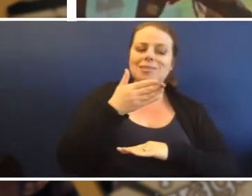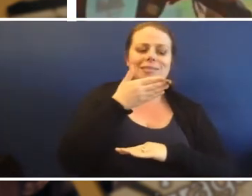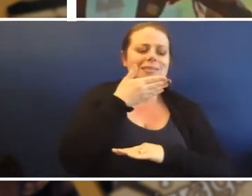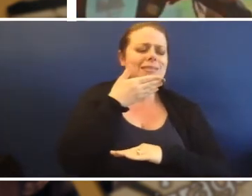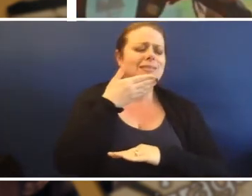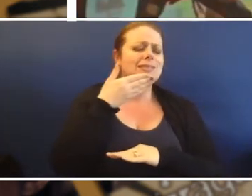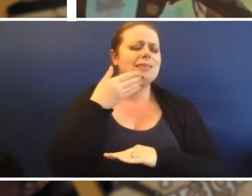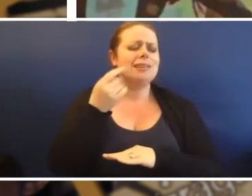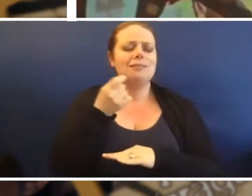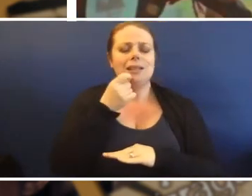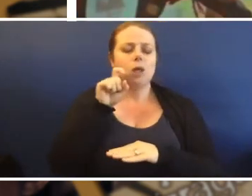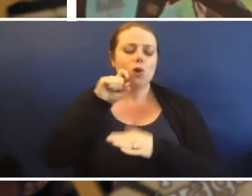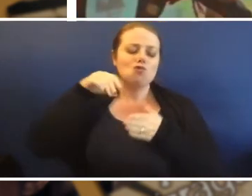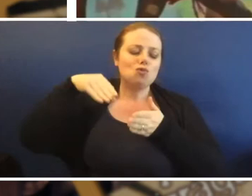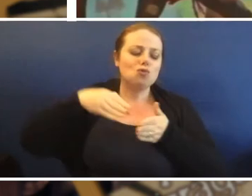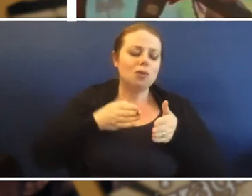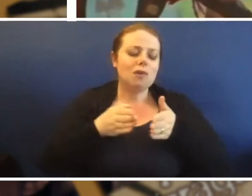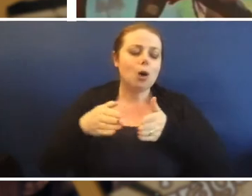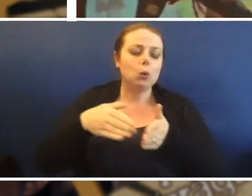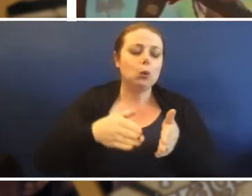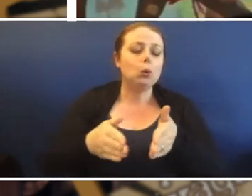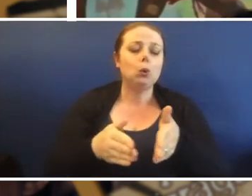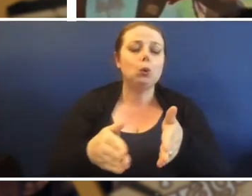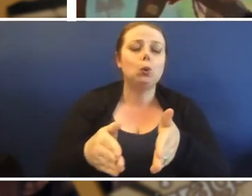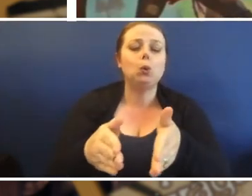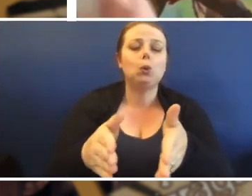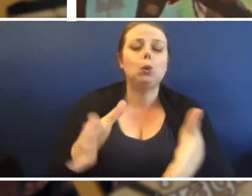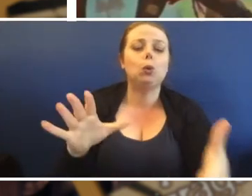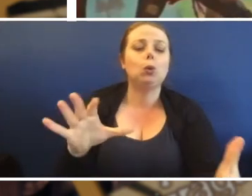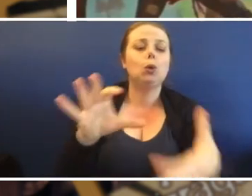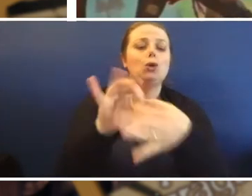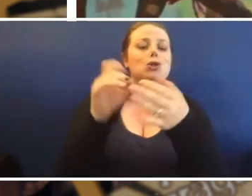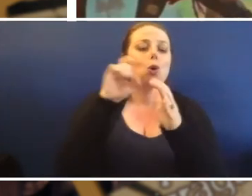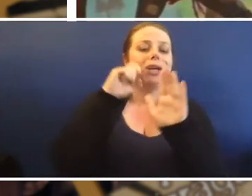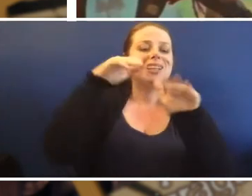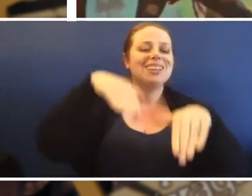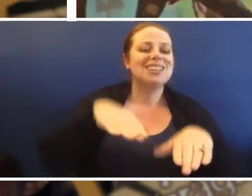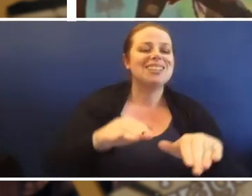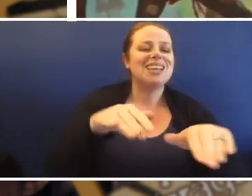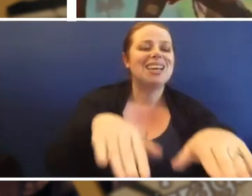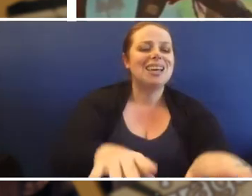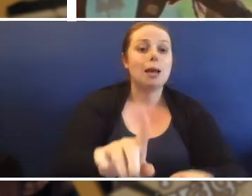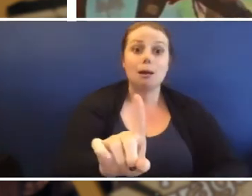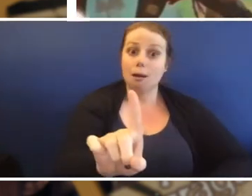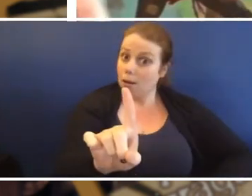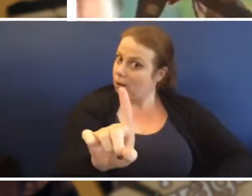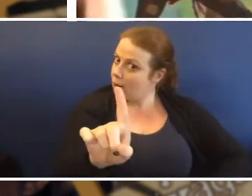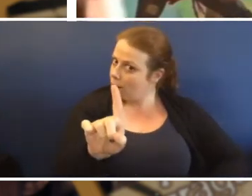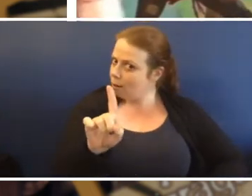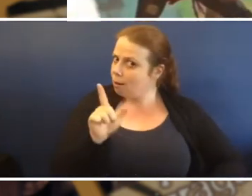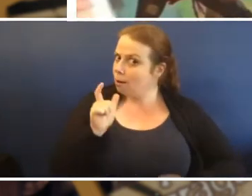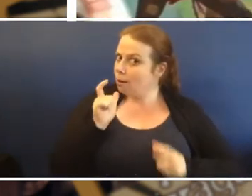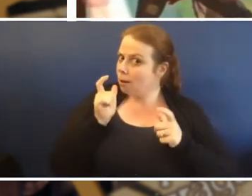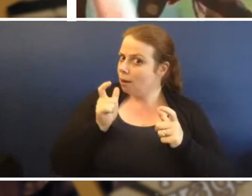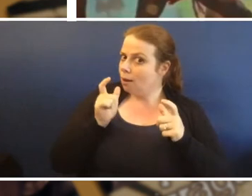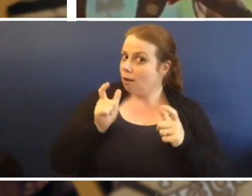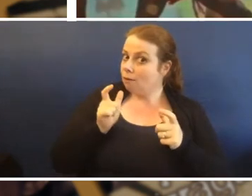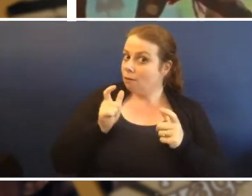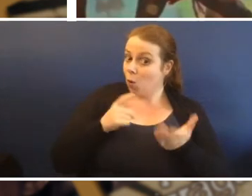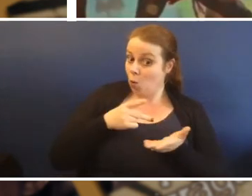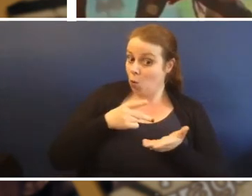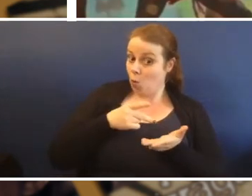and there's this lovely little river going out to sea. But...